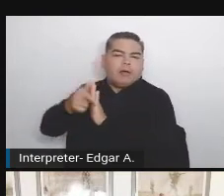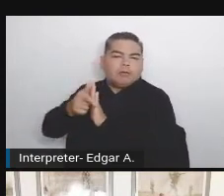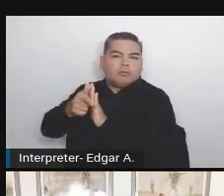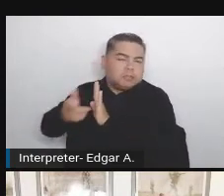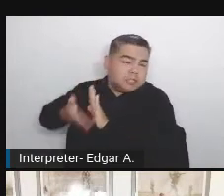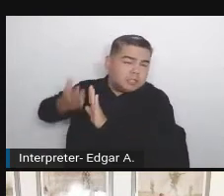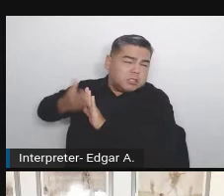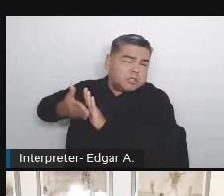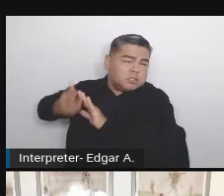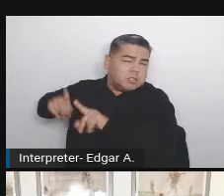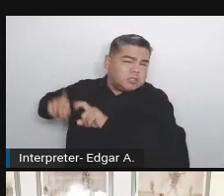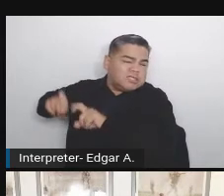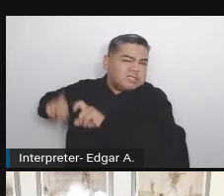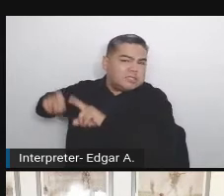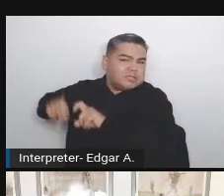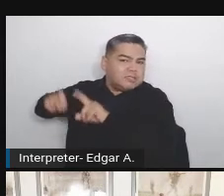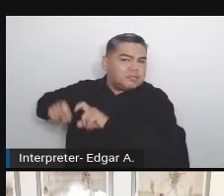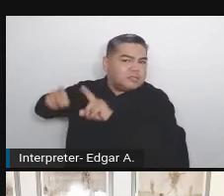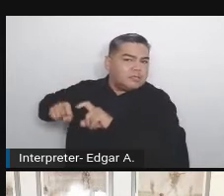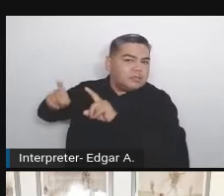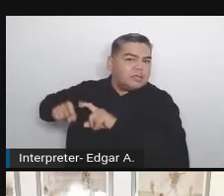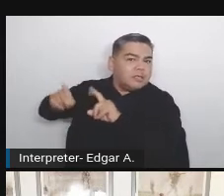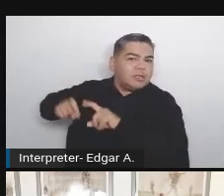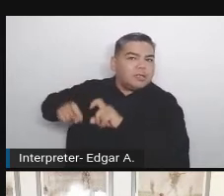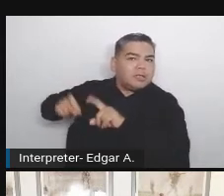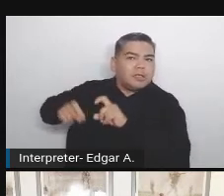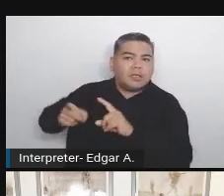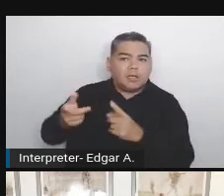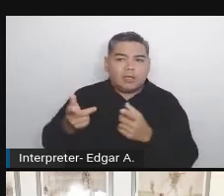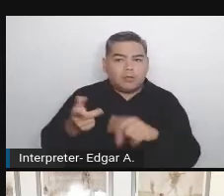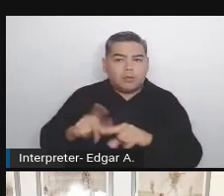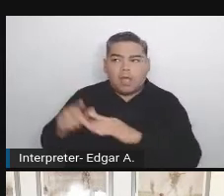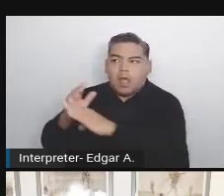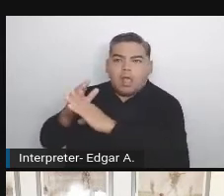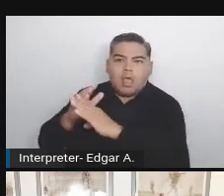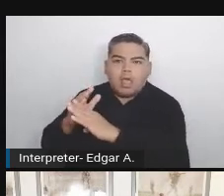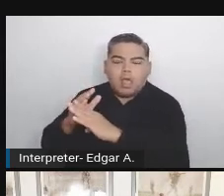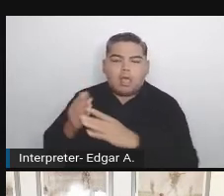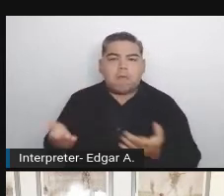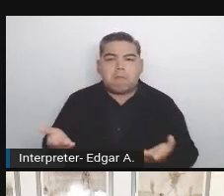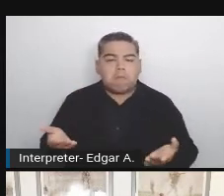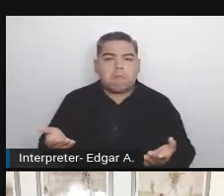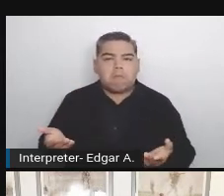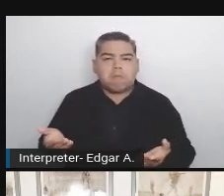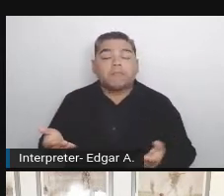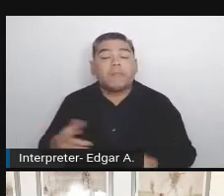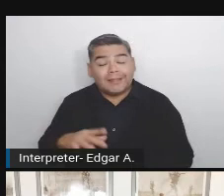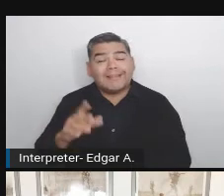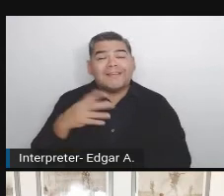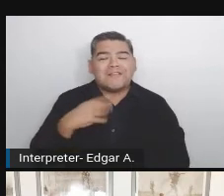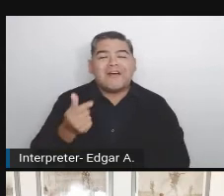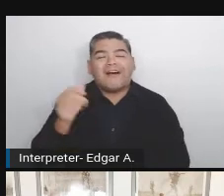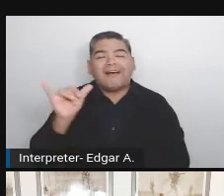There is no way that we can prevent it. On the other hand, we can just push our thing